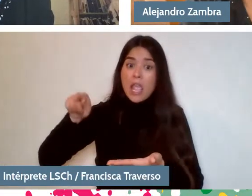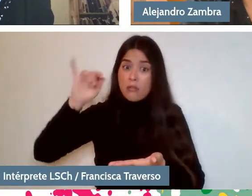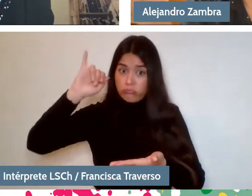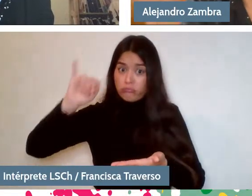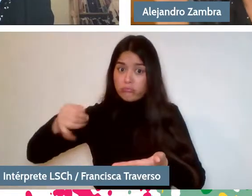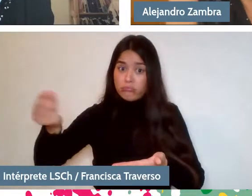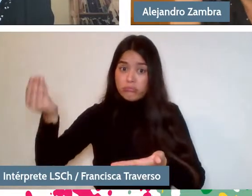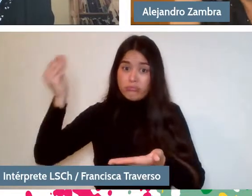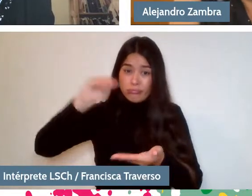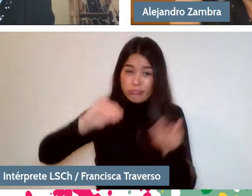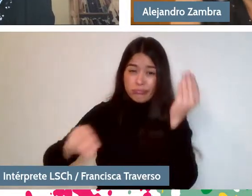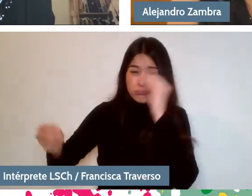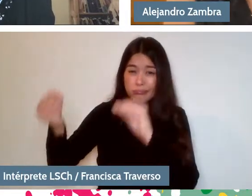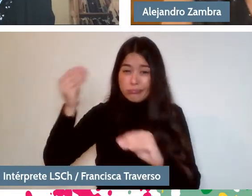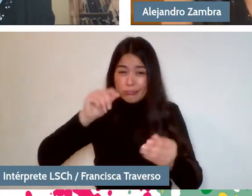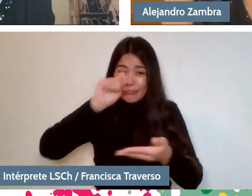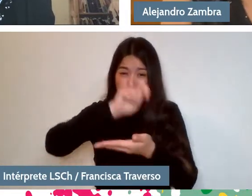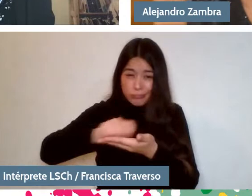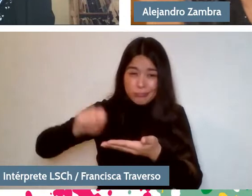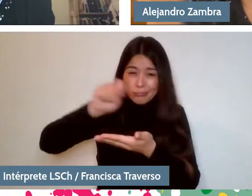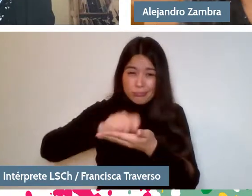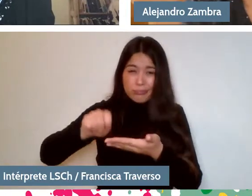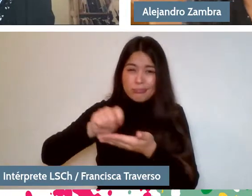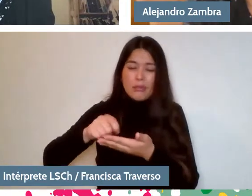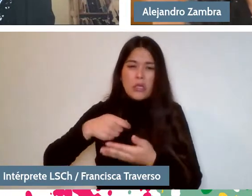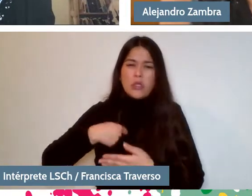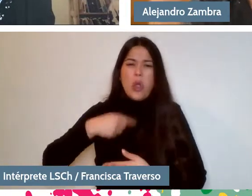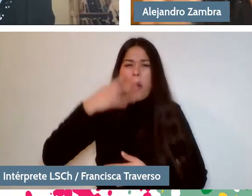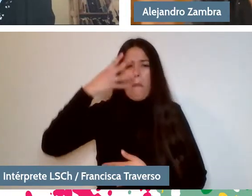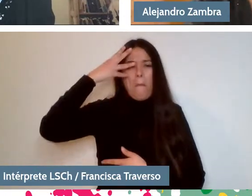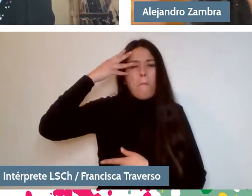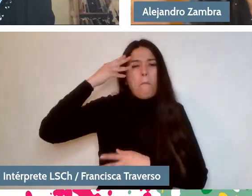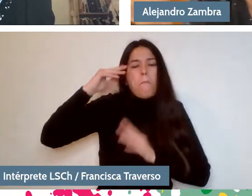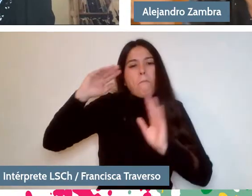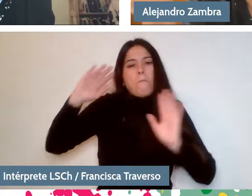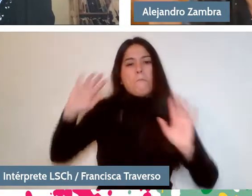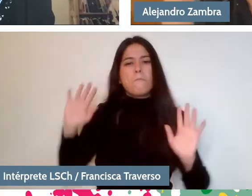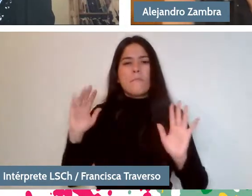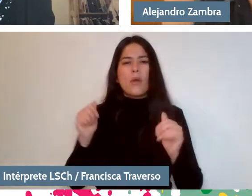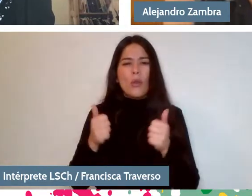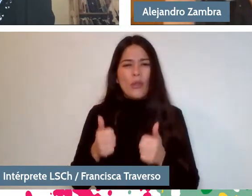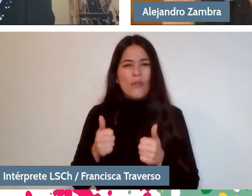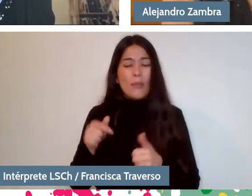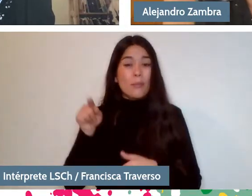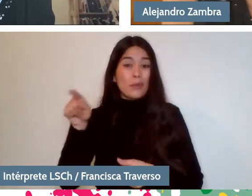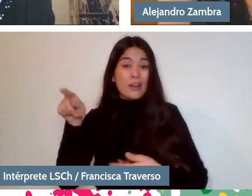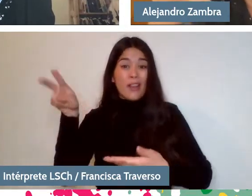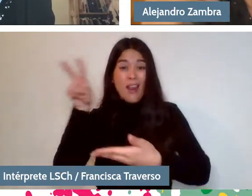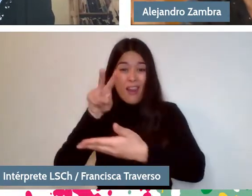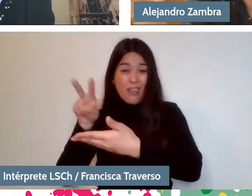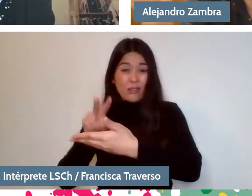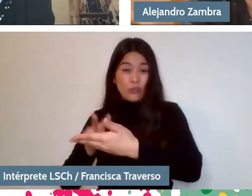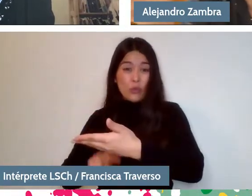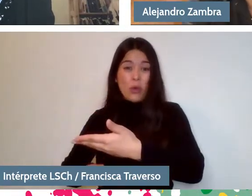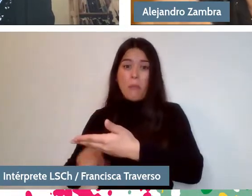I, perhaps, I don't know, I don't remember it well and she was also a good reader, but I don't remember her with a book in her hand.